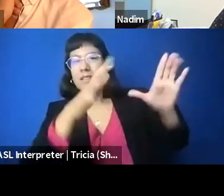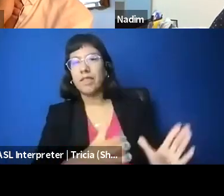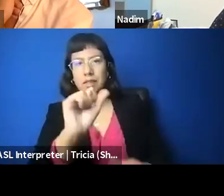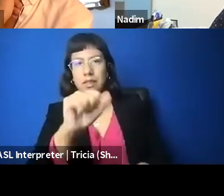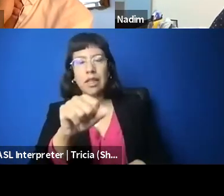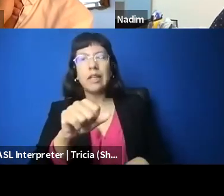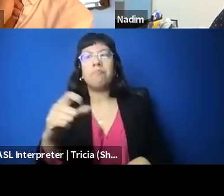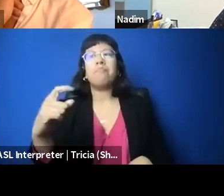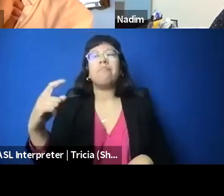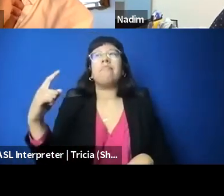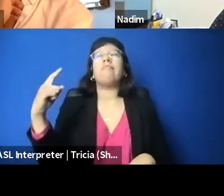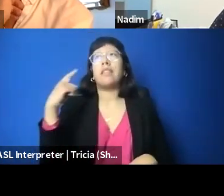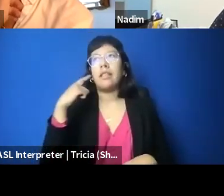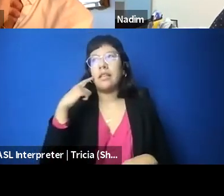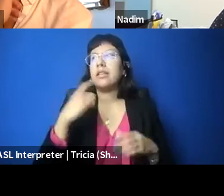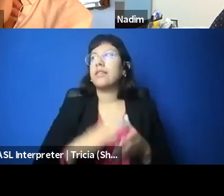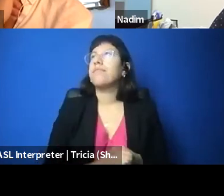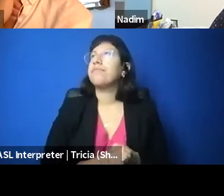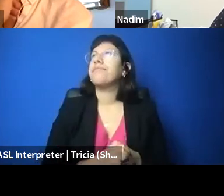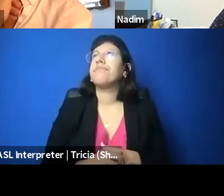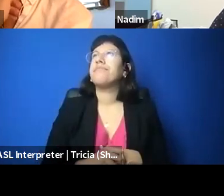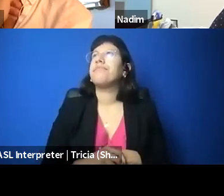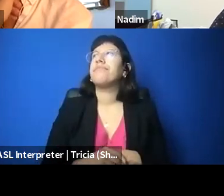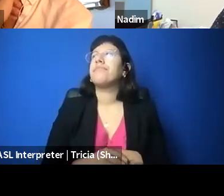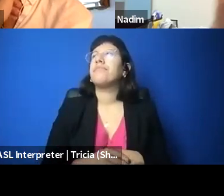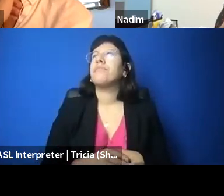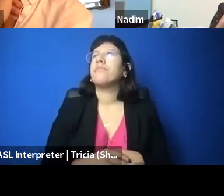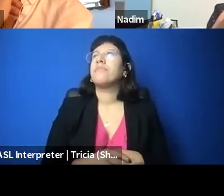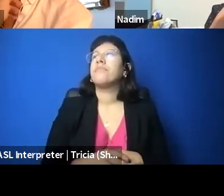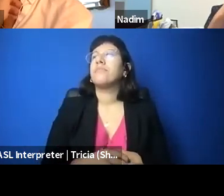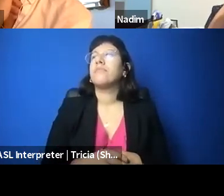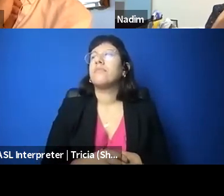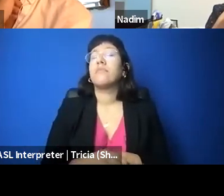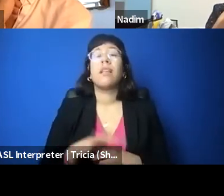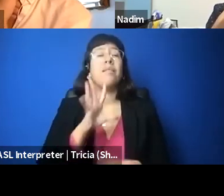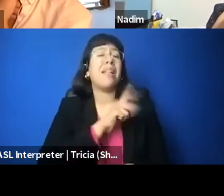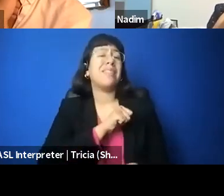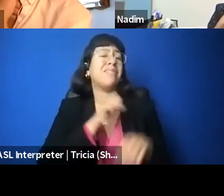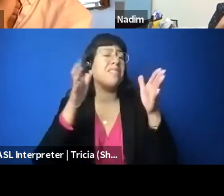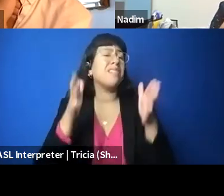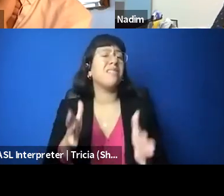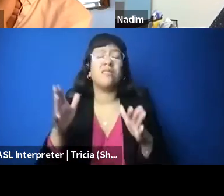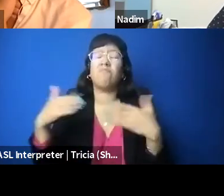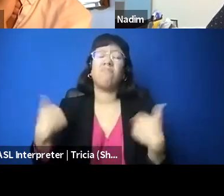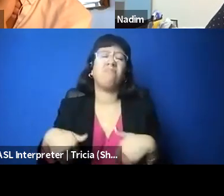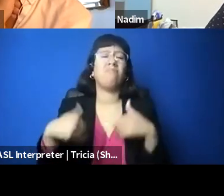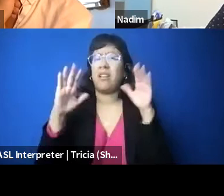you know, Palestinians have done amazing as far as just, like, continuing to resist,